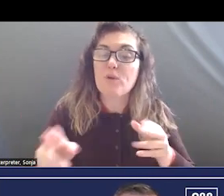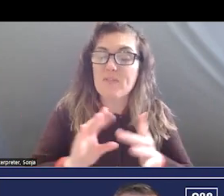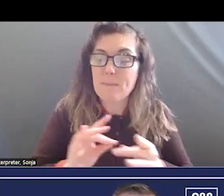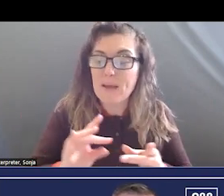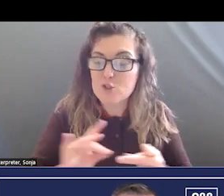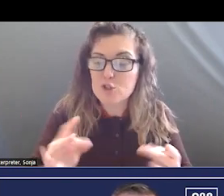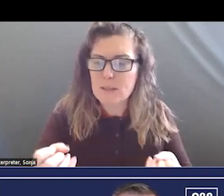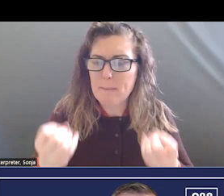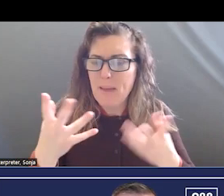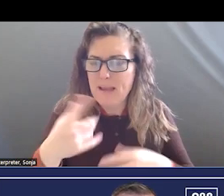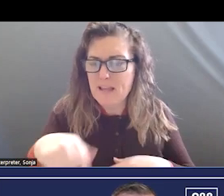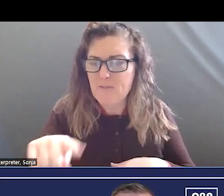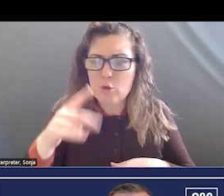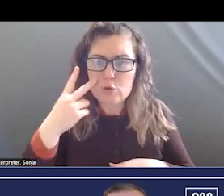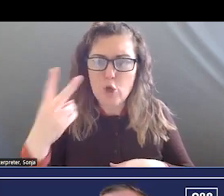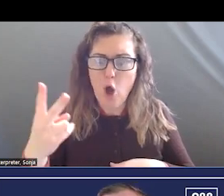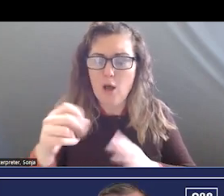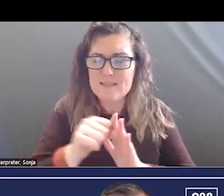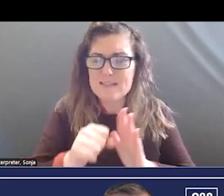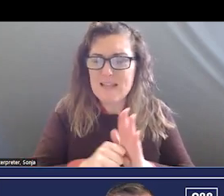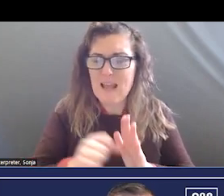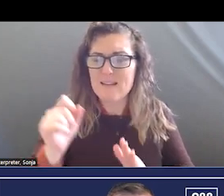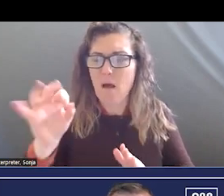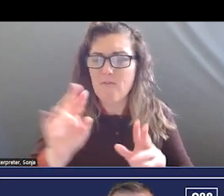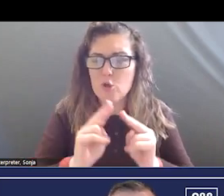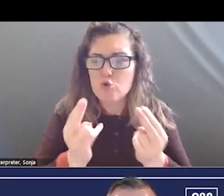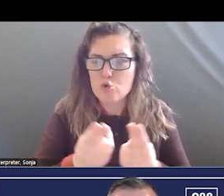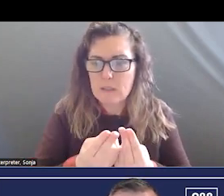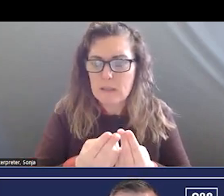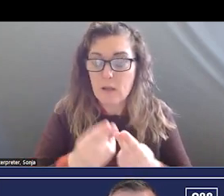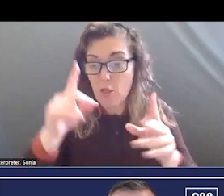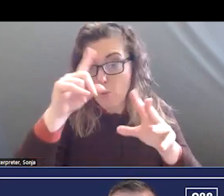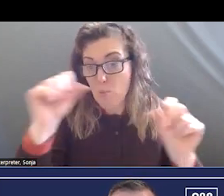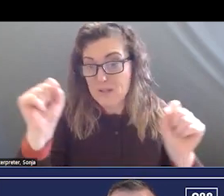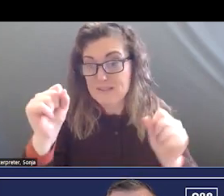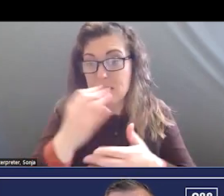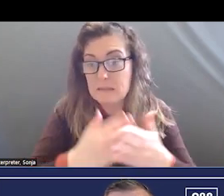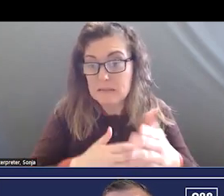SAW LAST NIGHT WITH THE STATE OF THE UNION ADDRESS WHERE THE PRESIDENT SPENT TIME ADDRESSING MENTAL HEALTH NEEDS